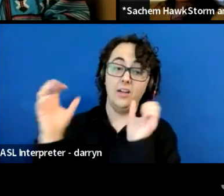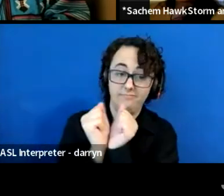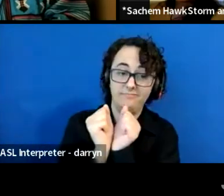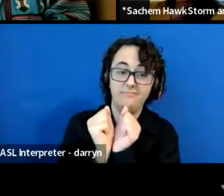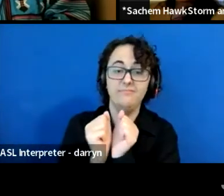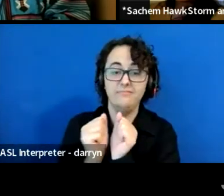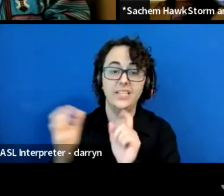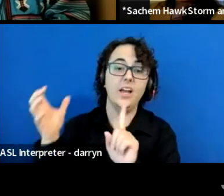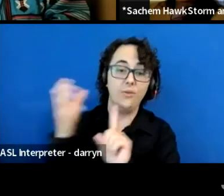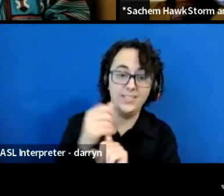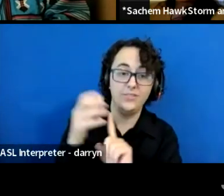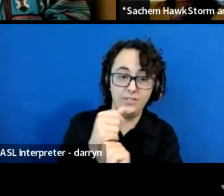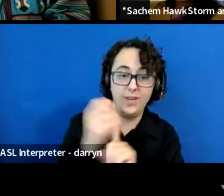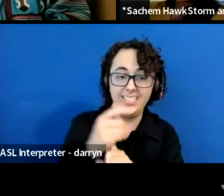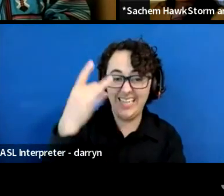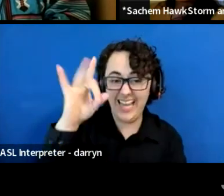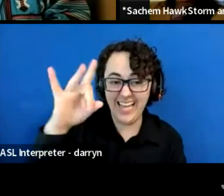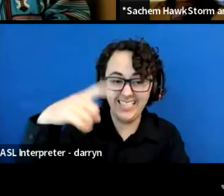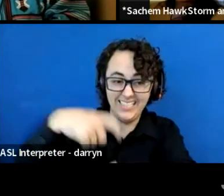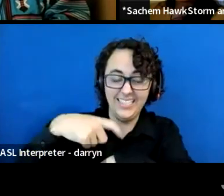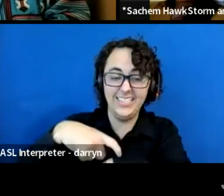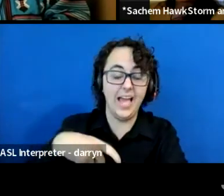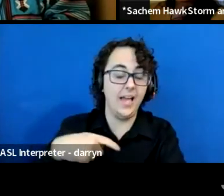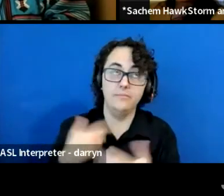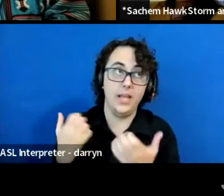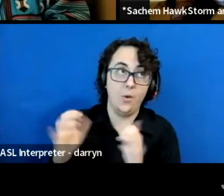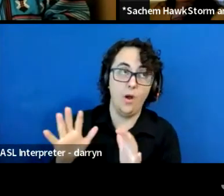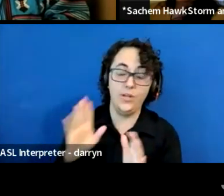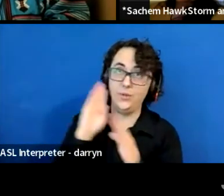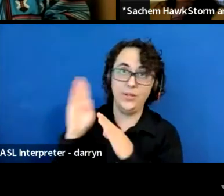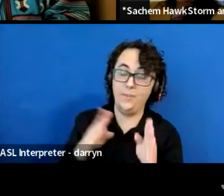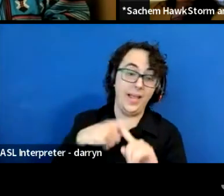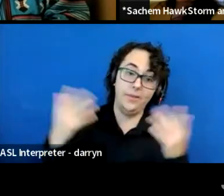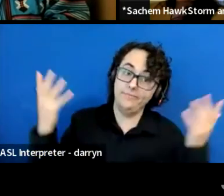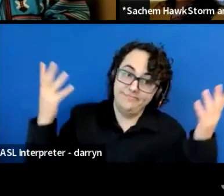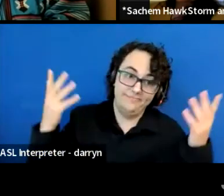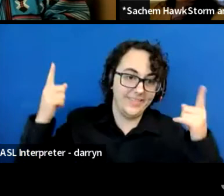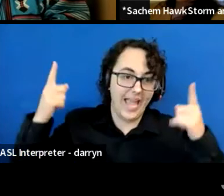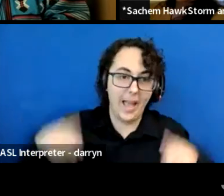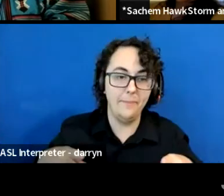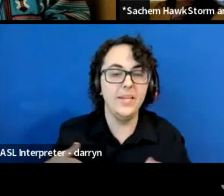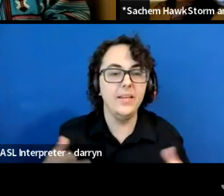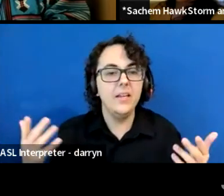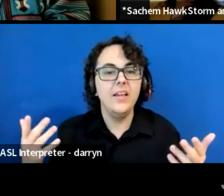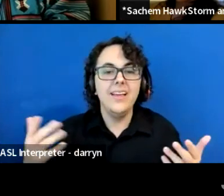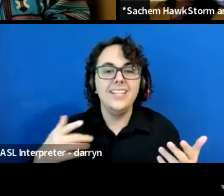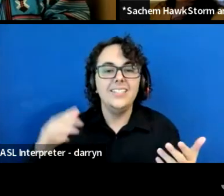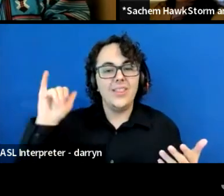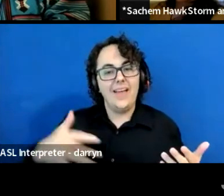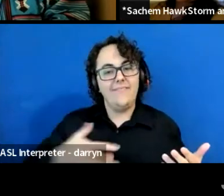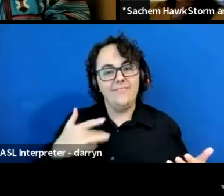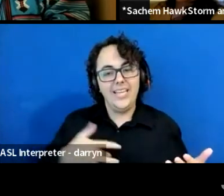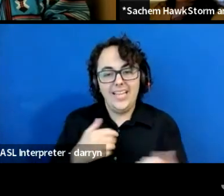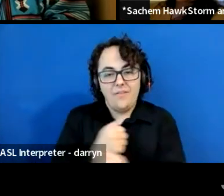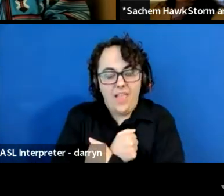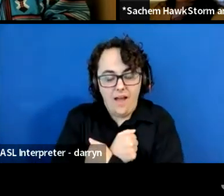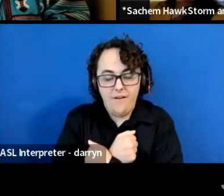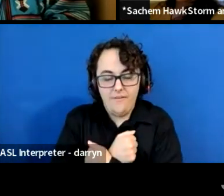And what I'm trying to say is like, the feeling of love that we have for this Earth means nothing.